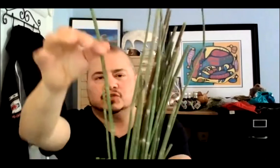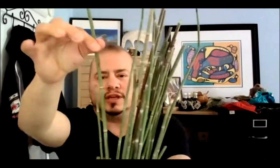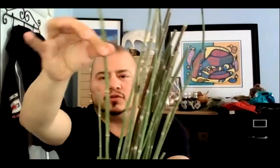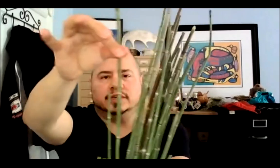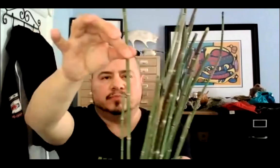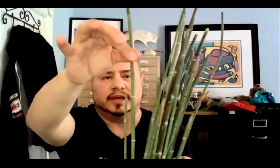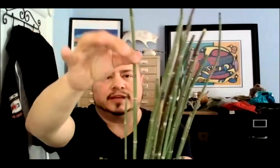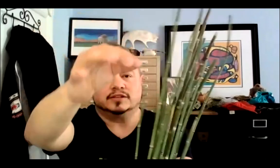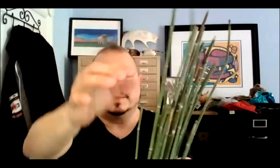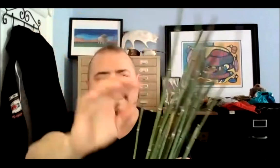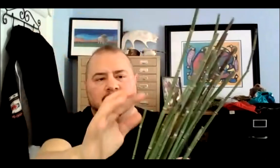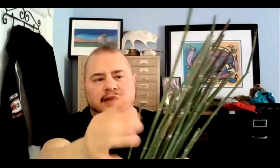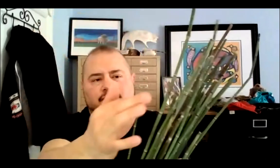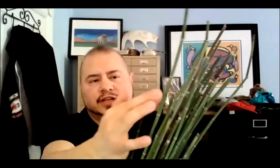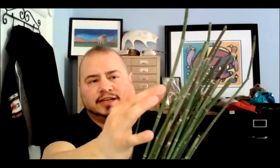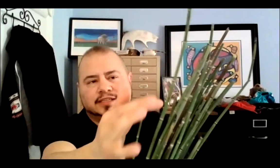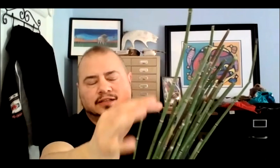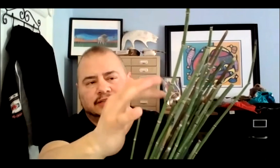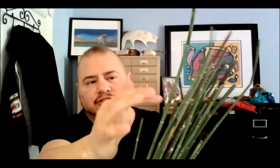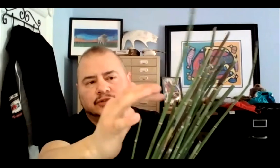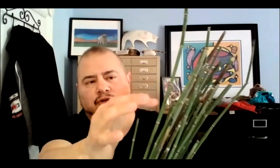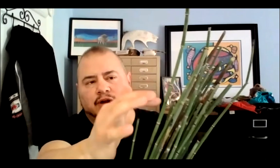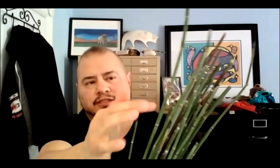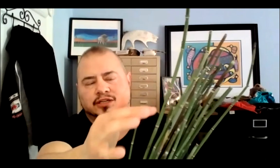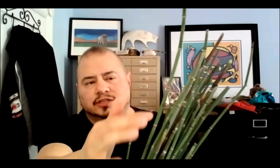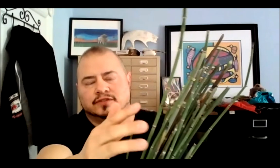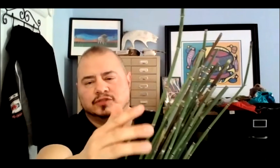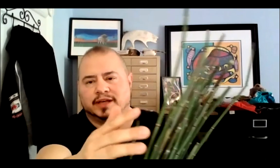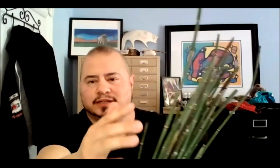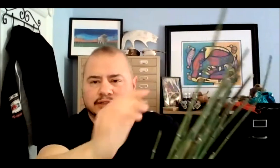straight, green plant, and if you dissect this, you do a cross-section of this plant